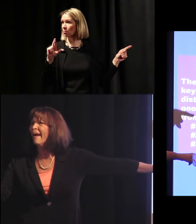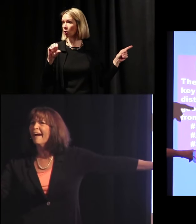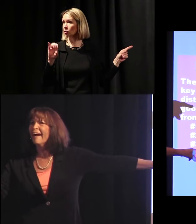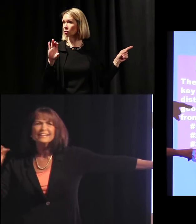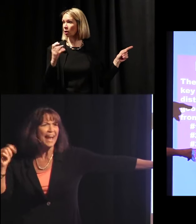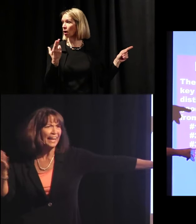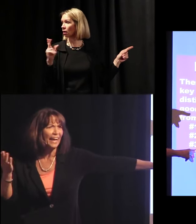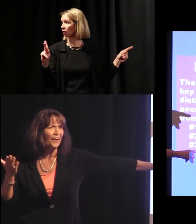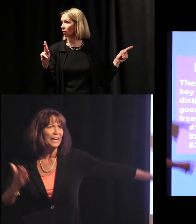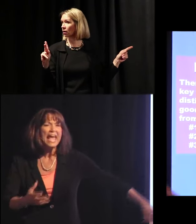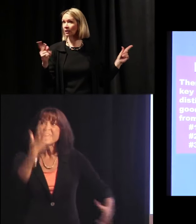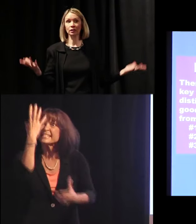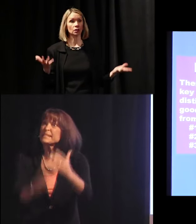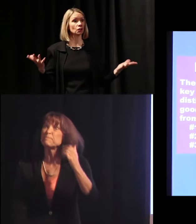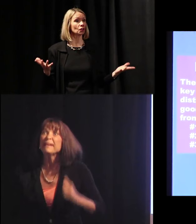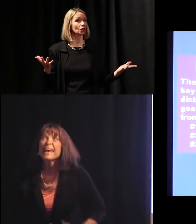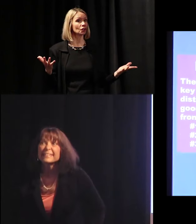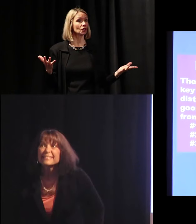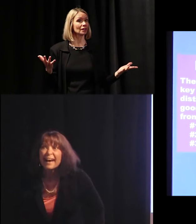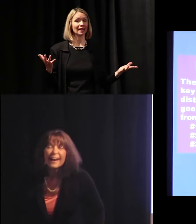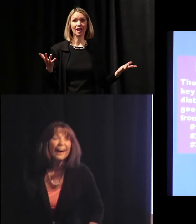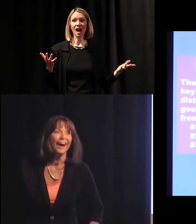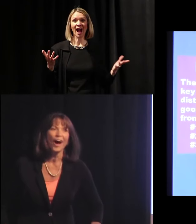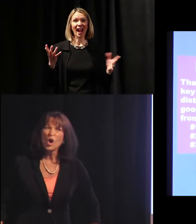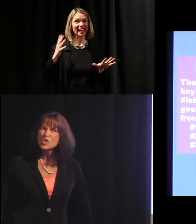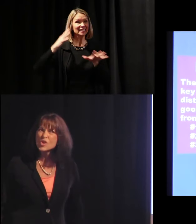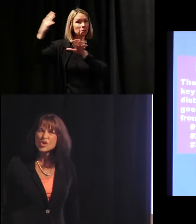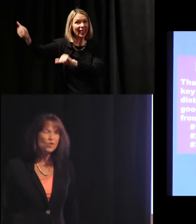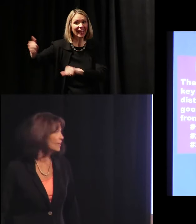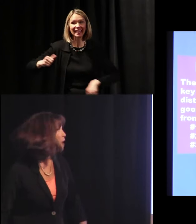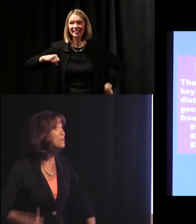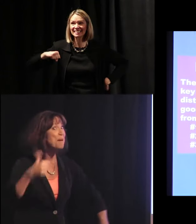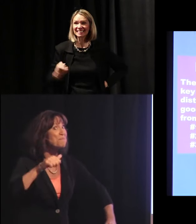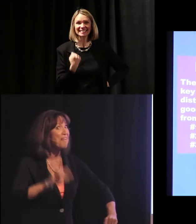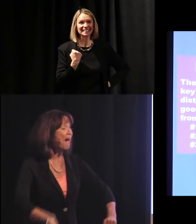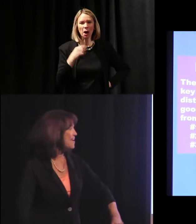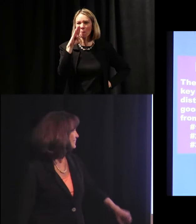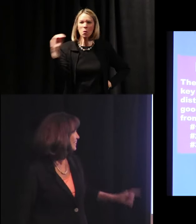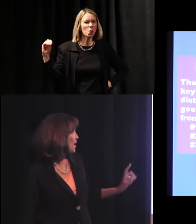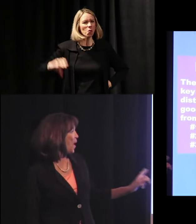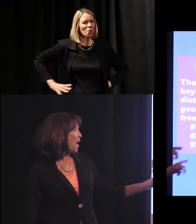He's not here. He split? I'll remember that.